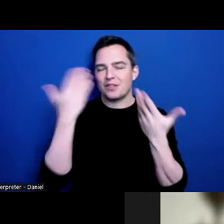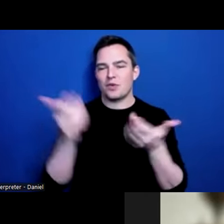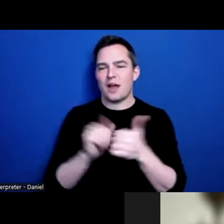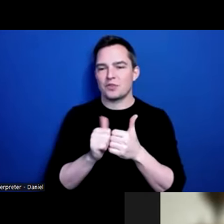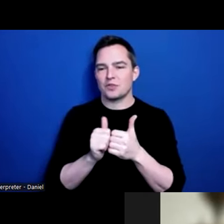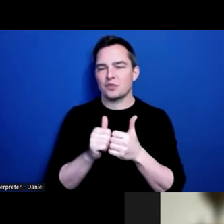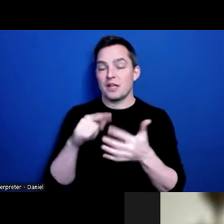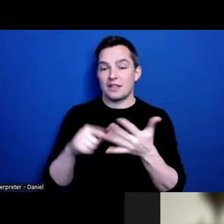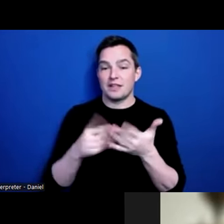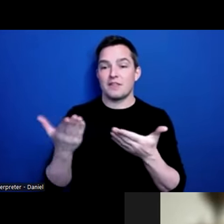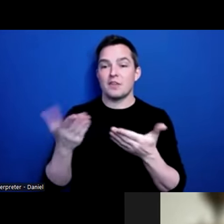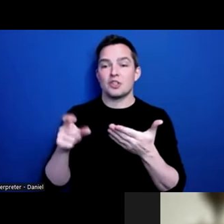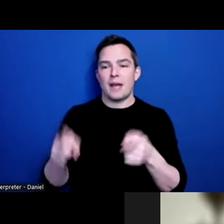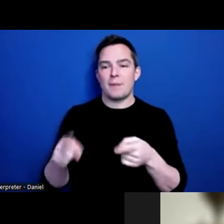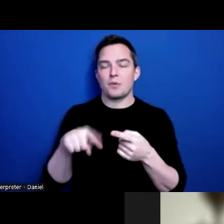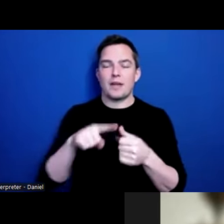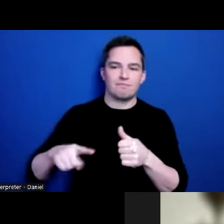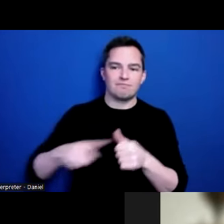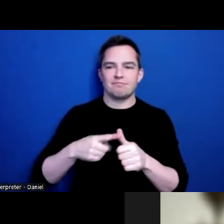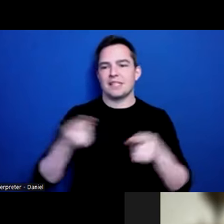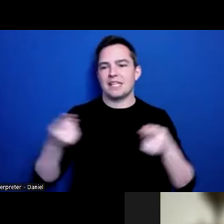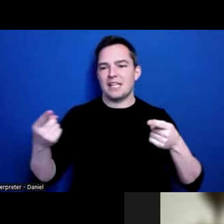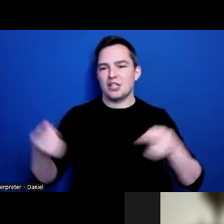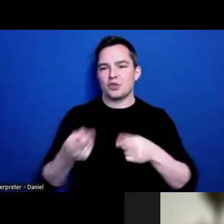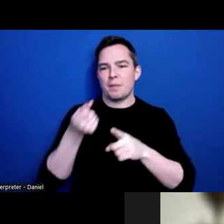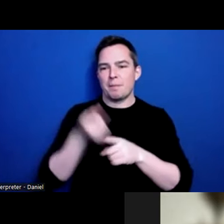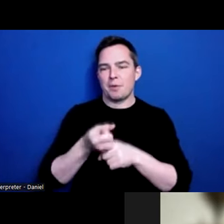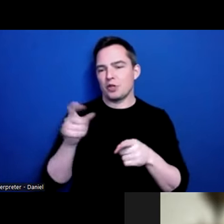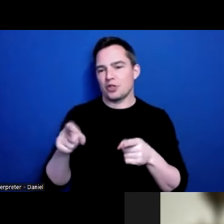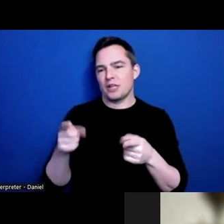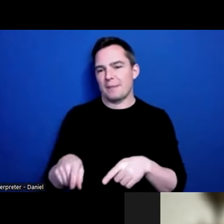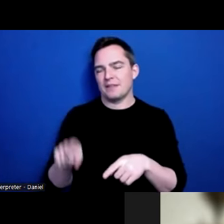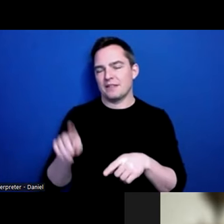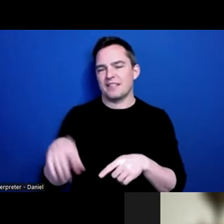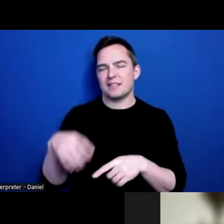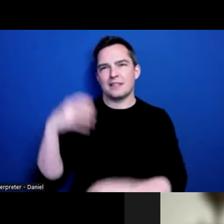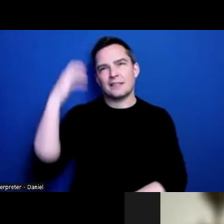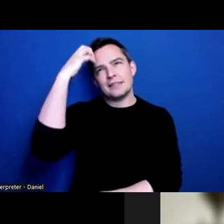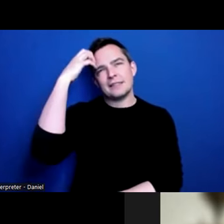should have happened when I had my initial injury. So, that’s a head scratcher for me. And Jeff, I think